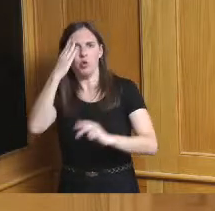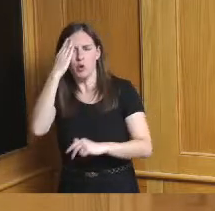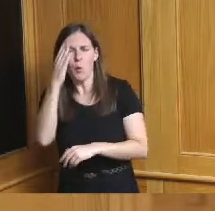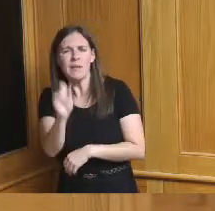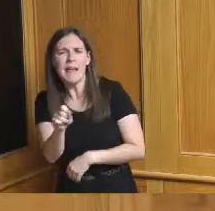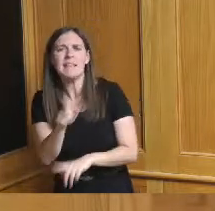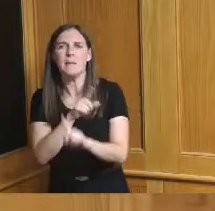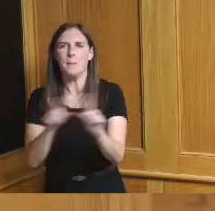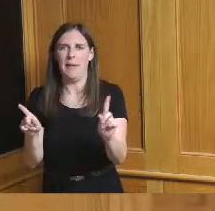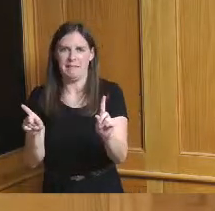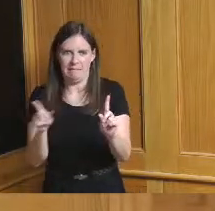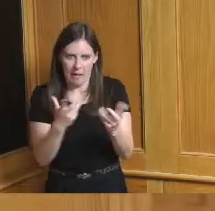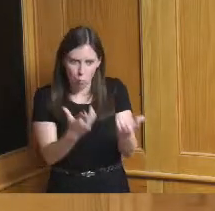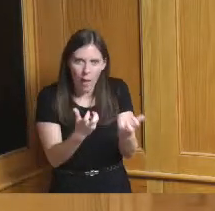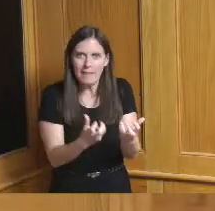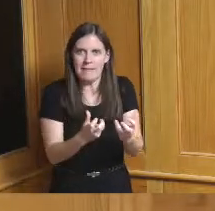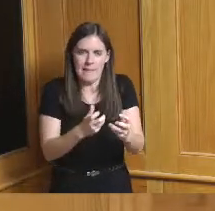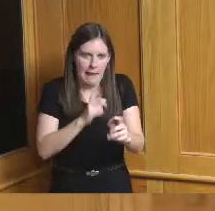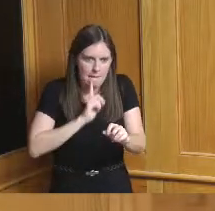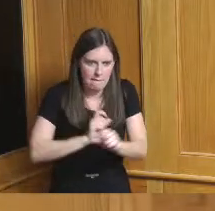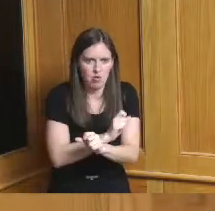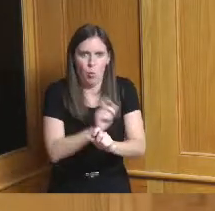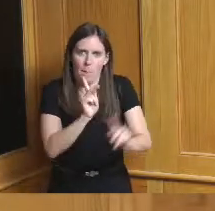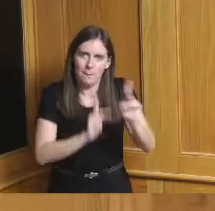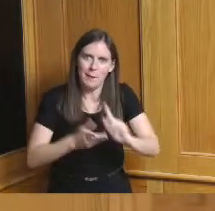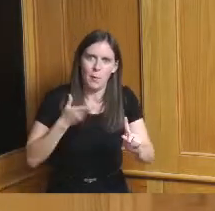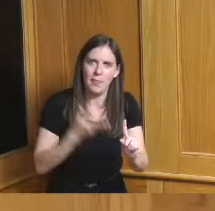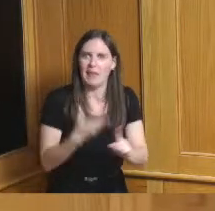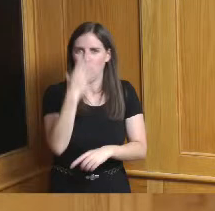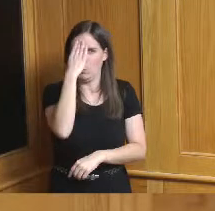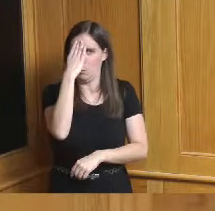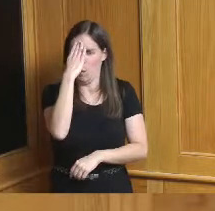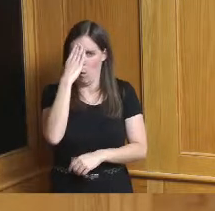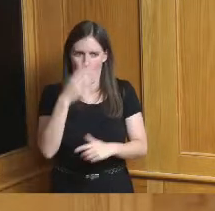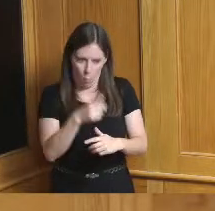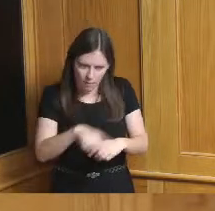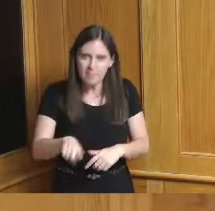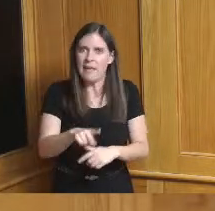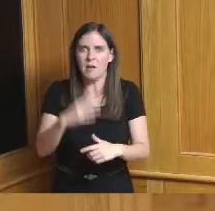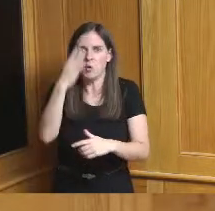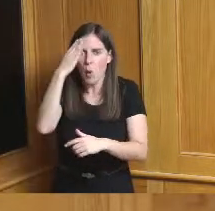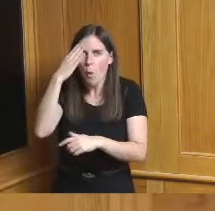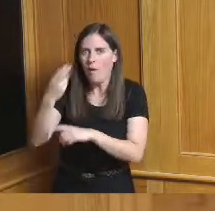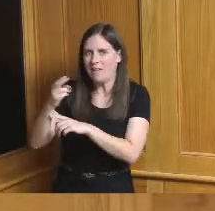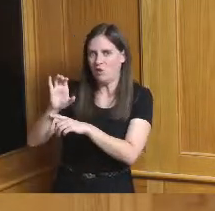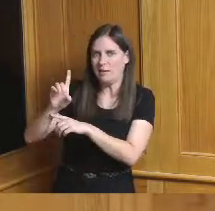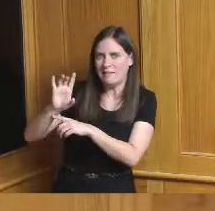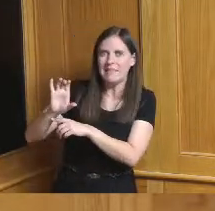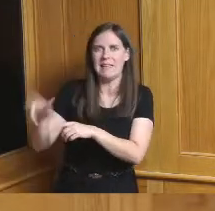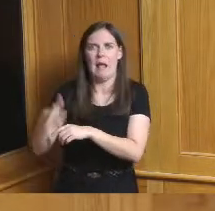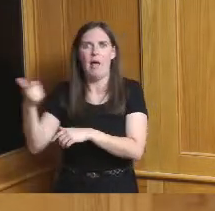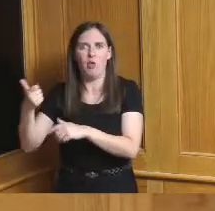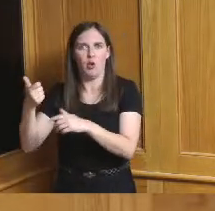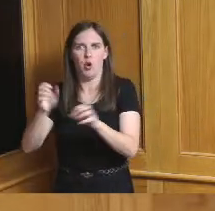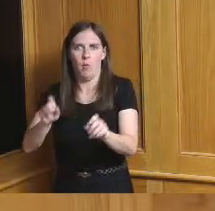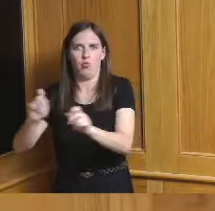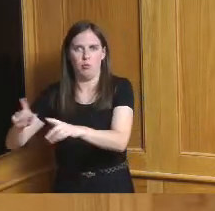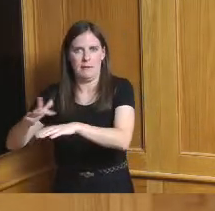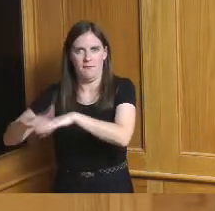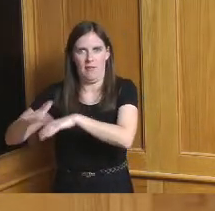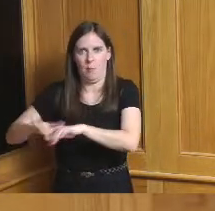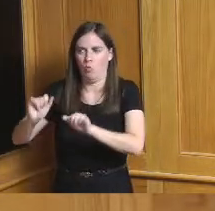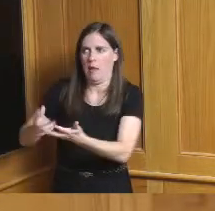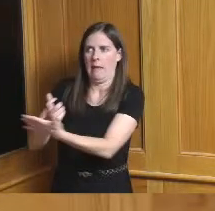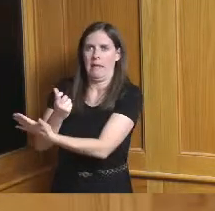in the know you're dealing with HCDC and some of these other entities but I want the people to know